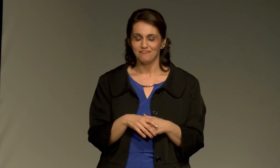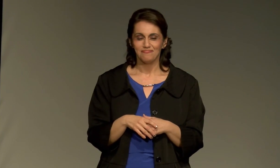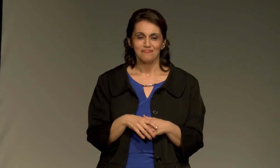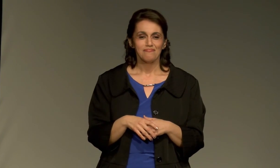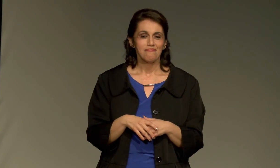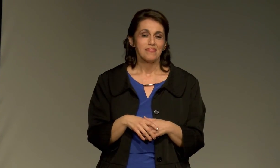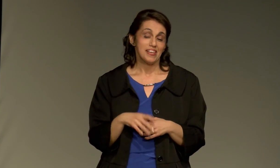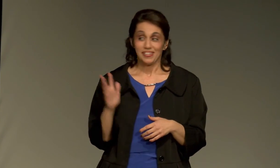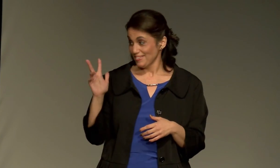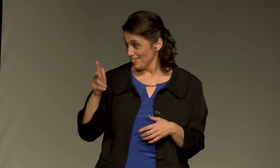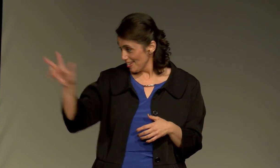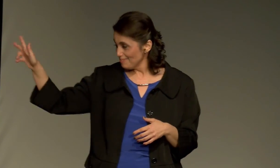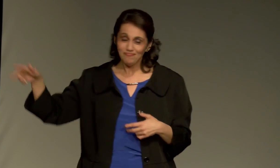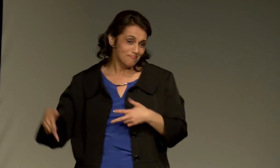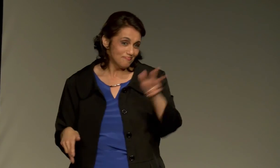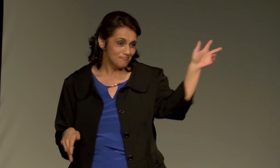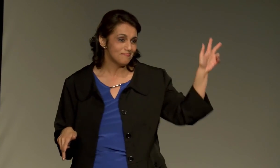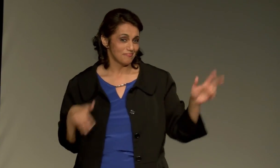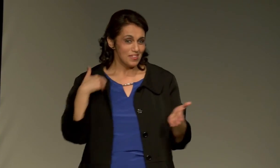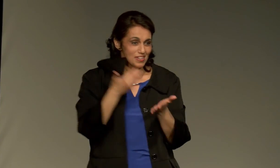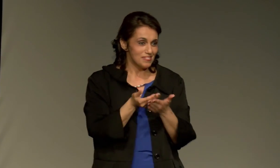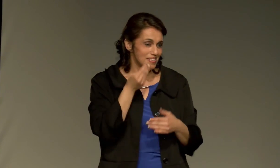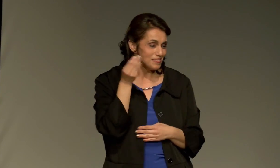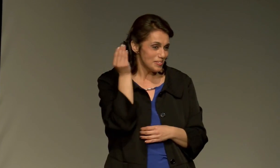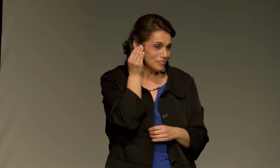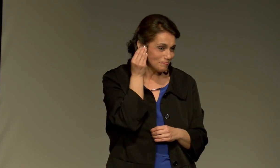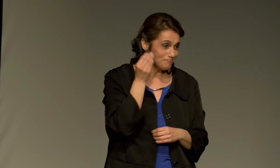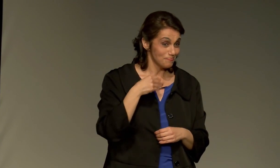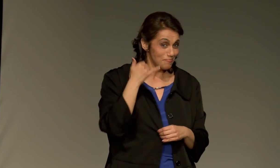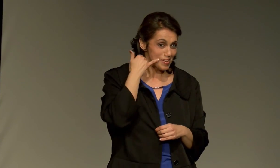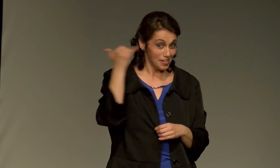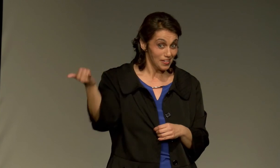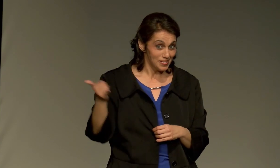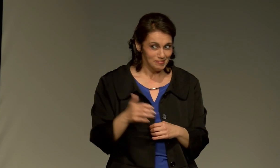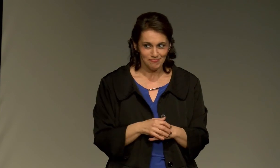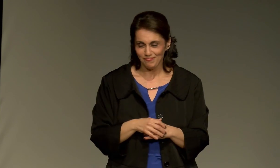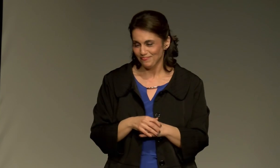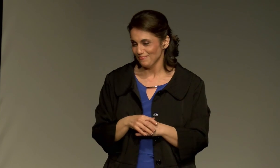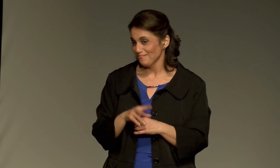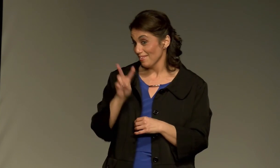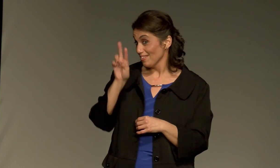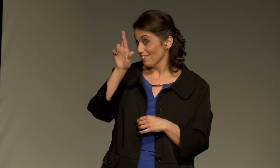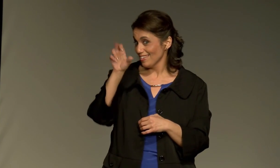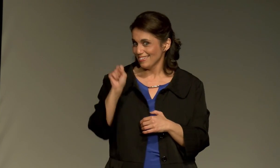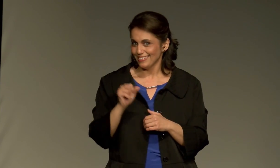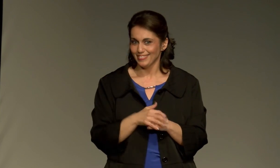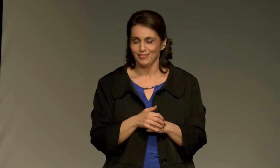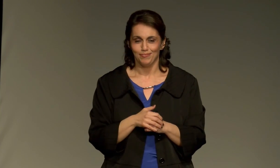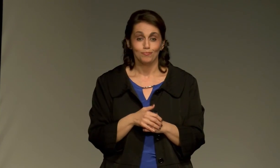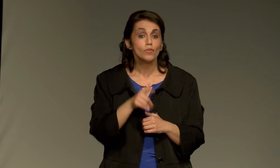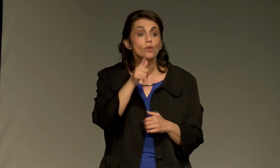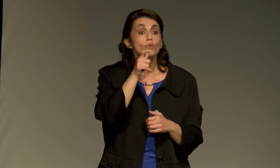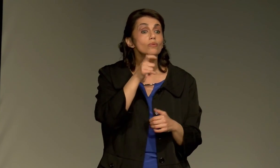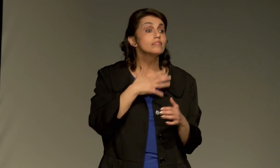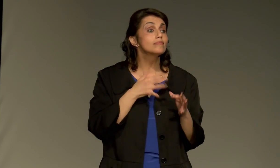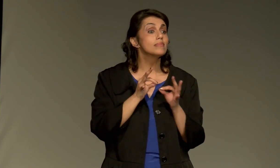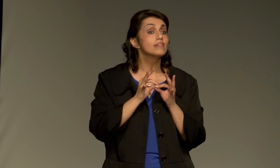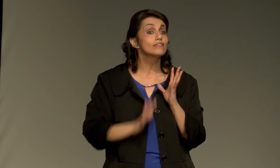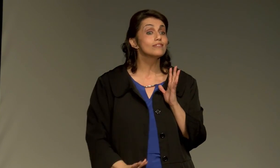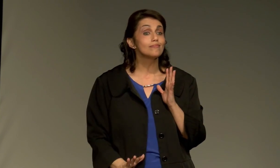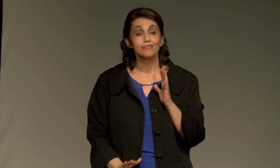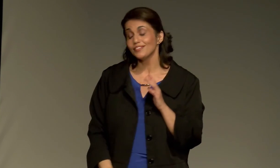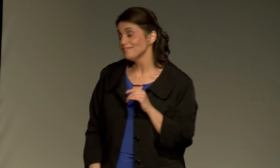So, of course, I drive off, I get home, and I call him through video relay service.